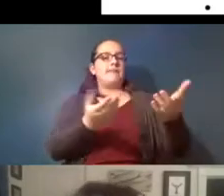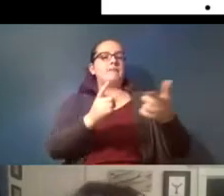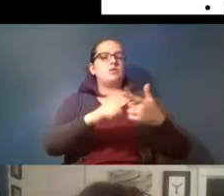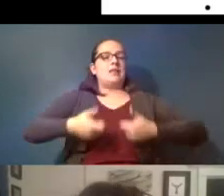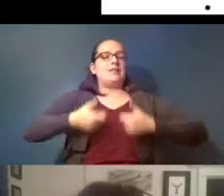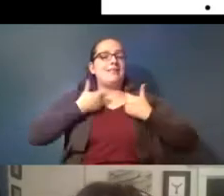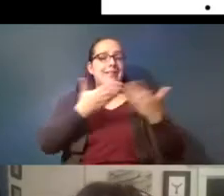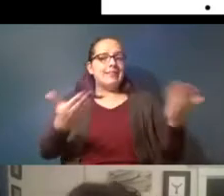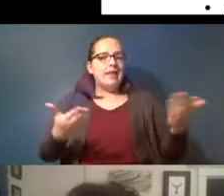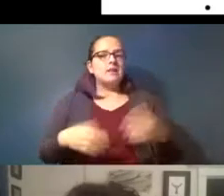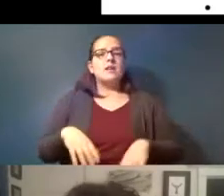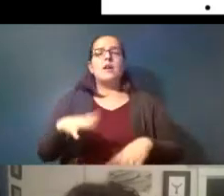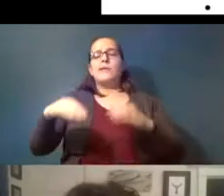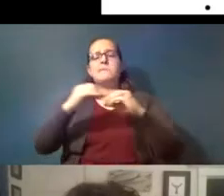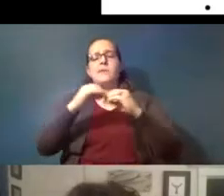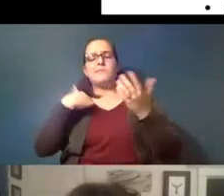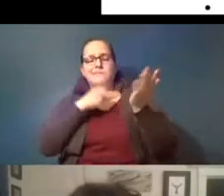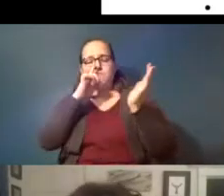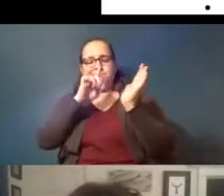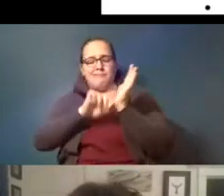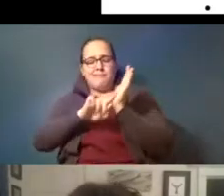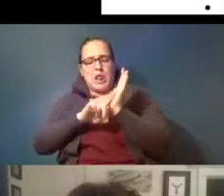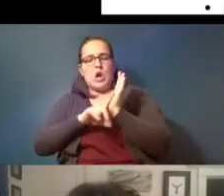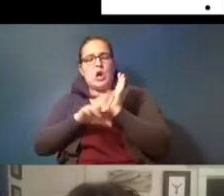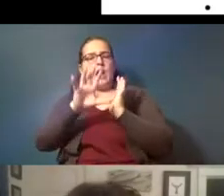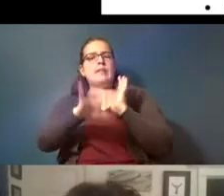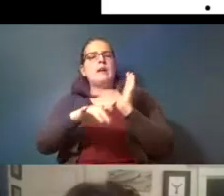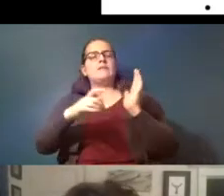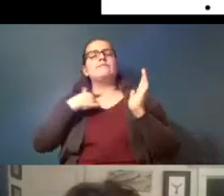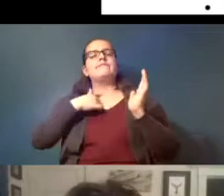the more we look into this we're finding that it's not necessarily